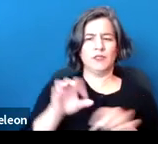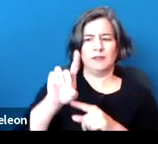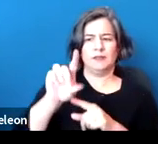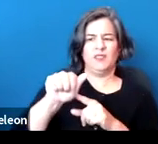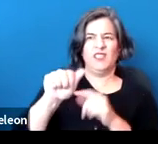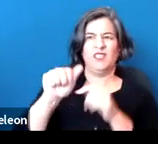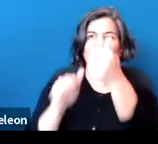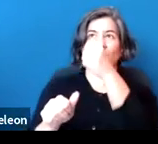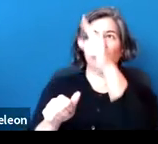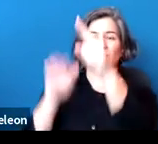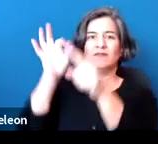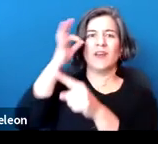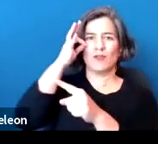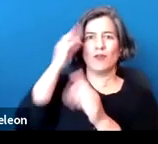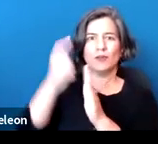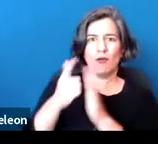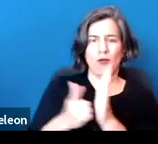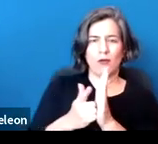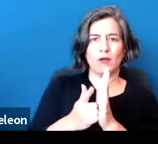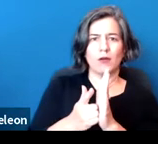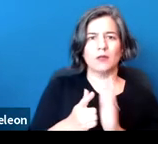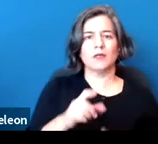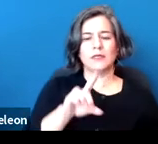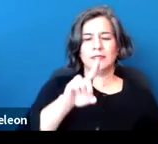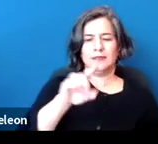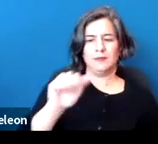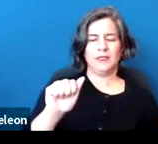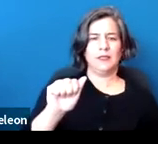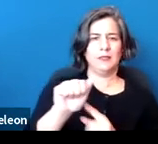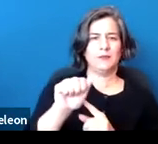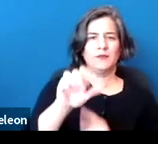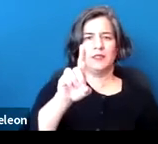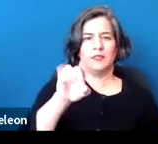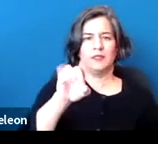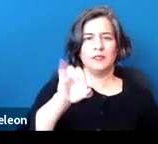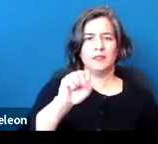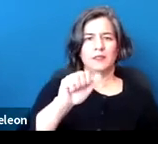And just to note, disability is a term of art throughout many federal and state canons,